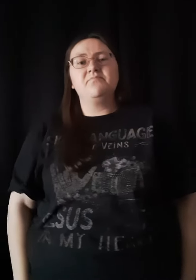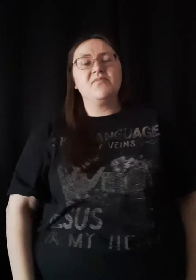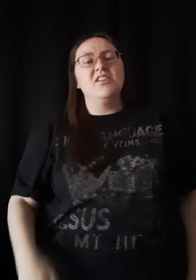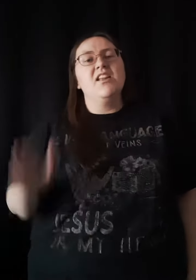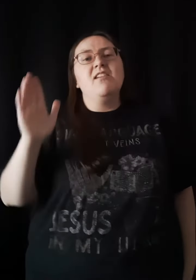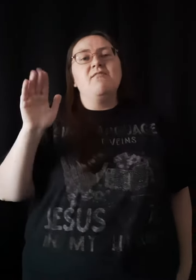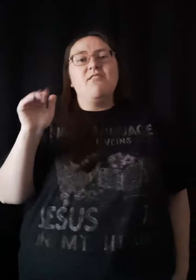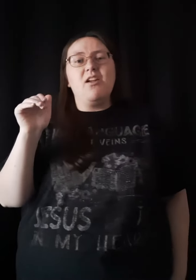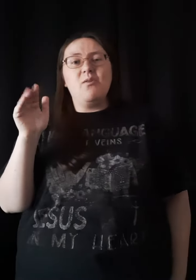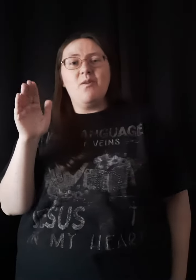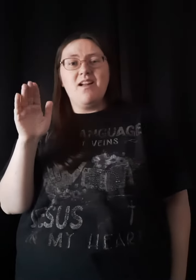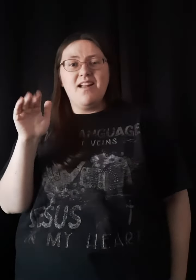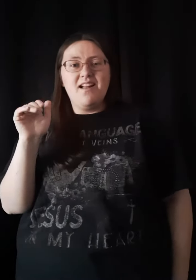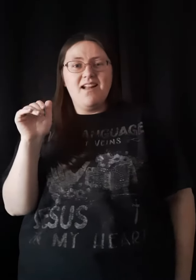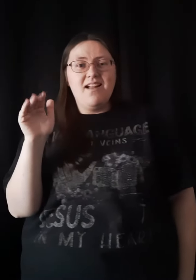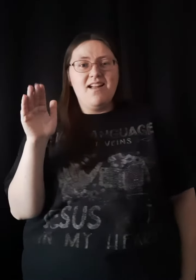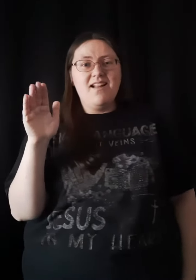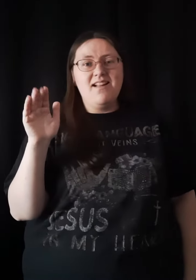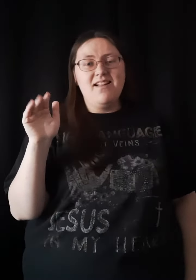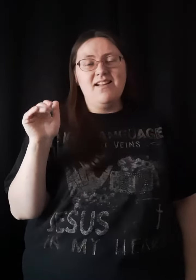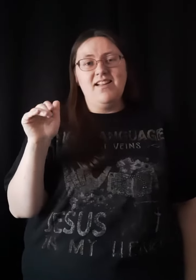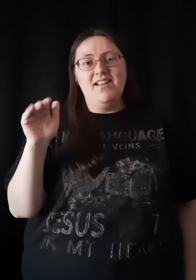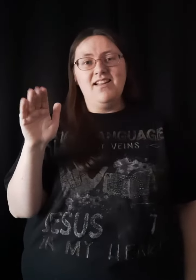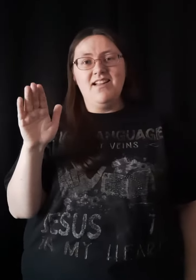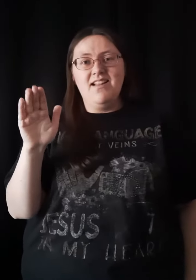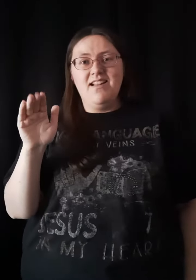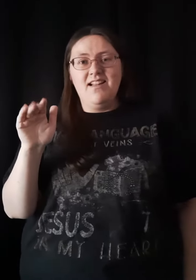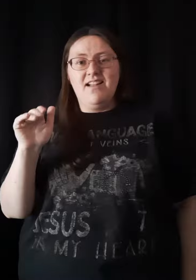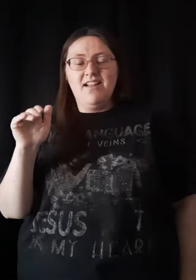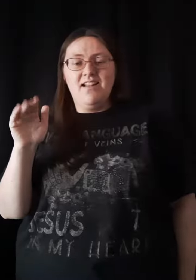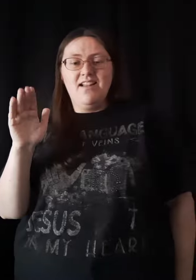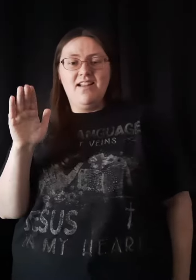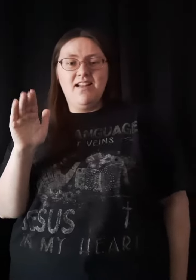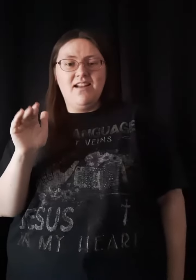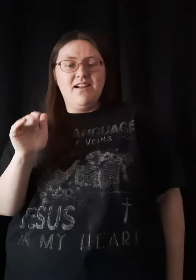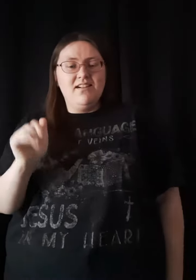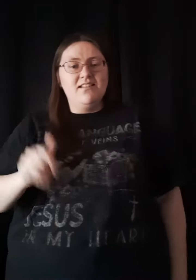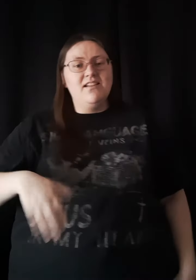Farewell